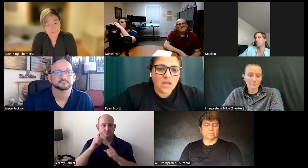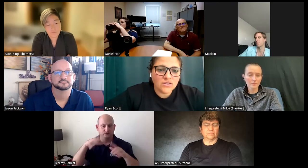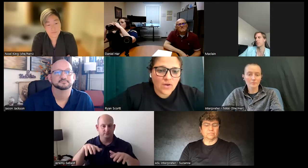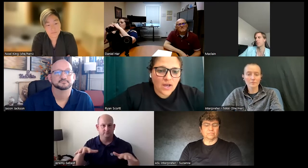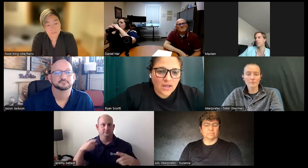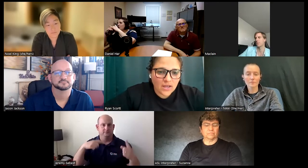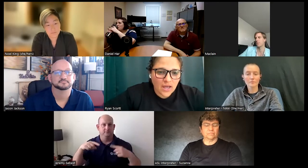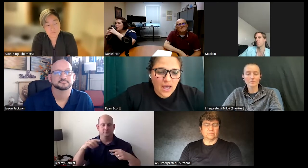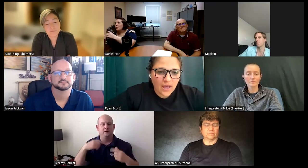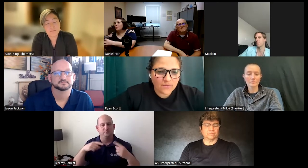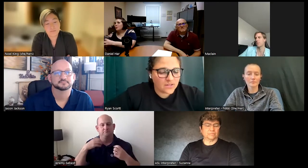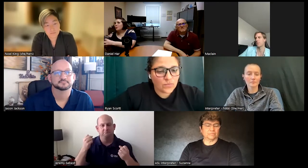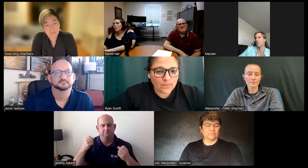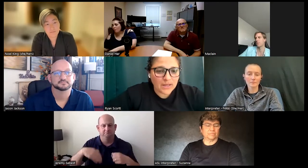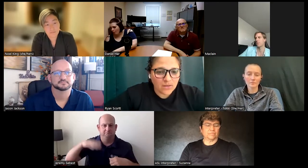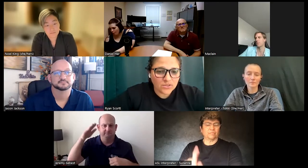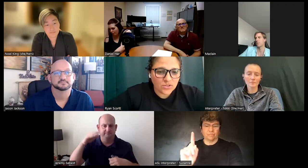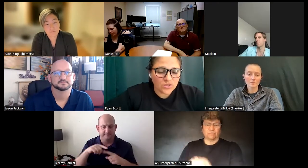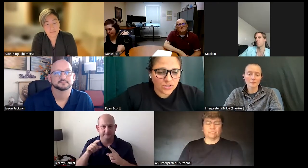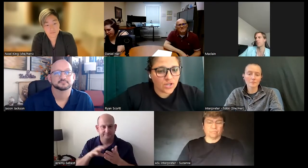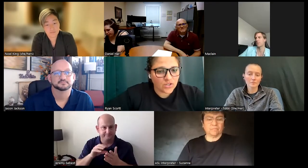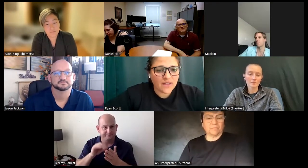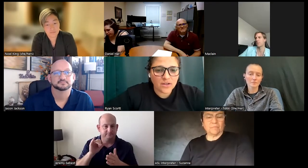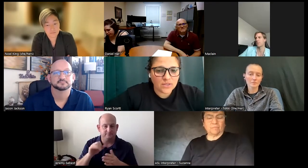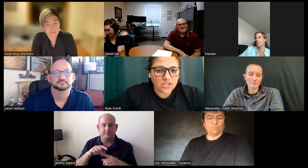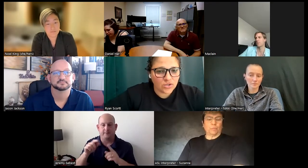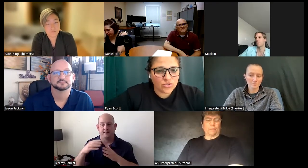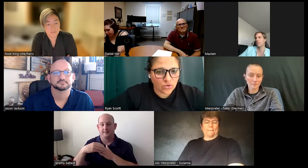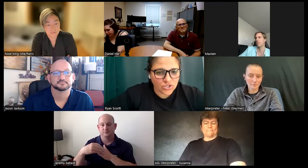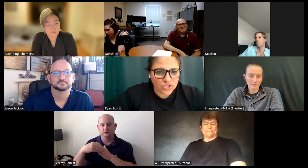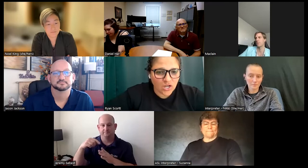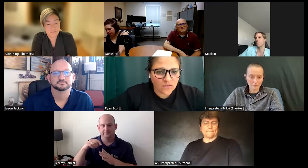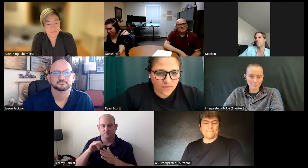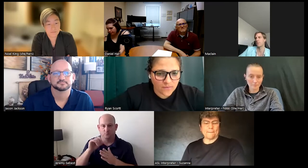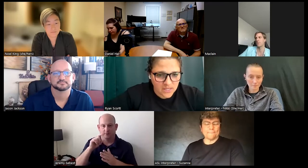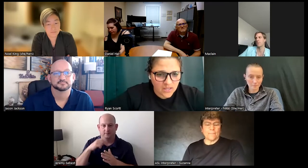and so I have been able to learn a lot there wasn't a huge culture shock for me